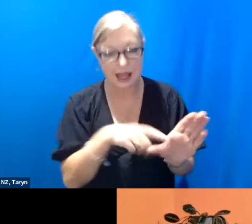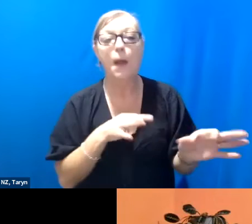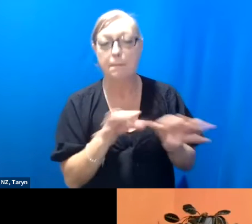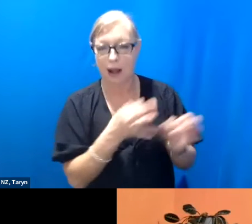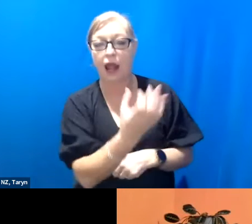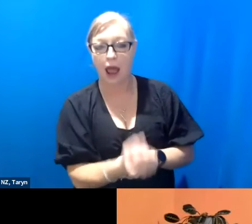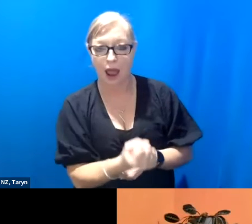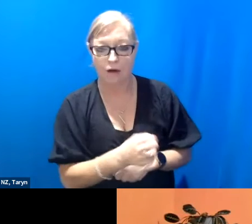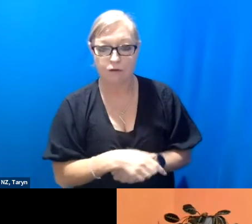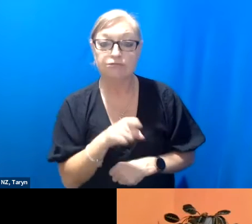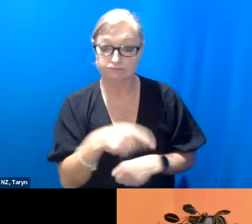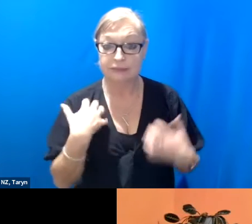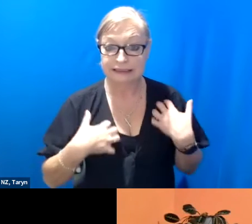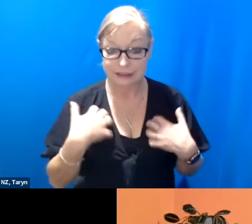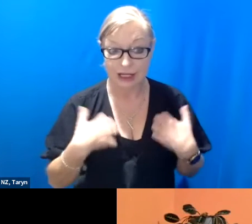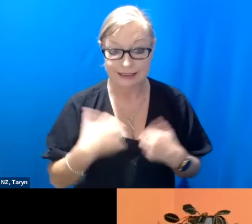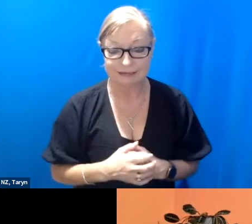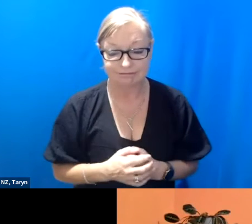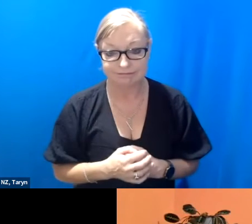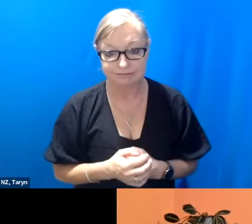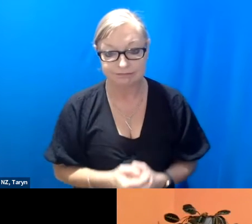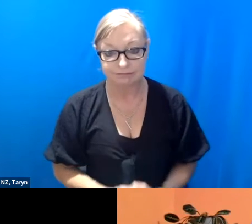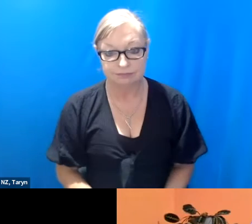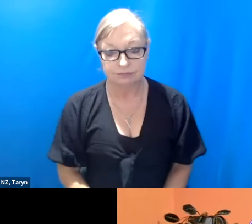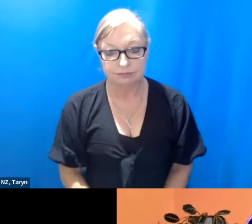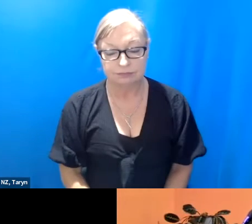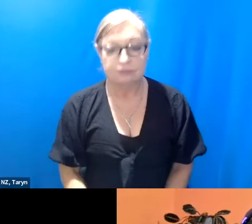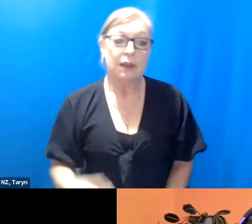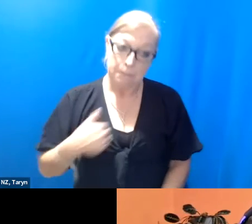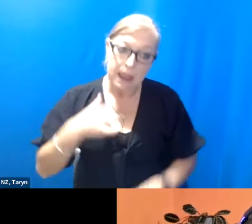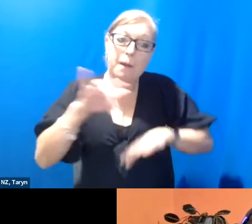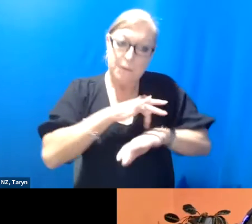that's exciting because yeah - I'm not prefer- I am a performer, first and foremost,